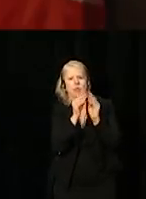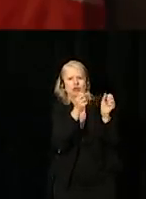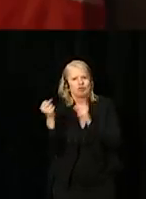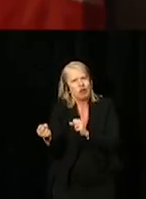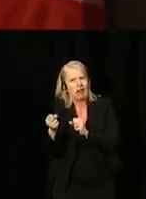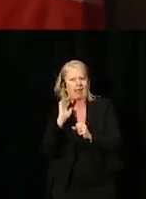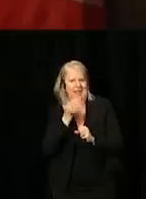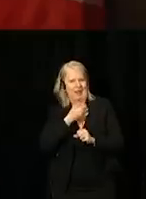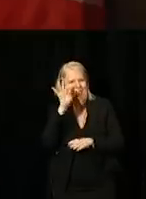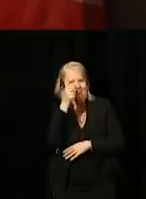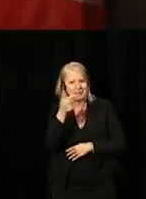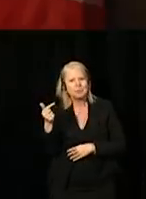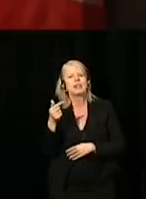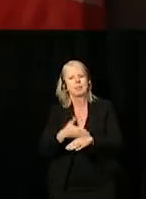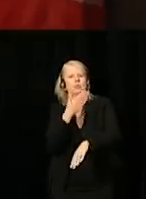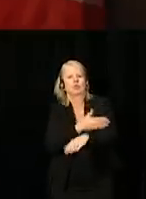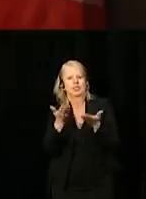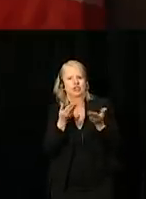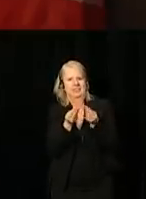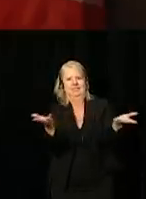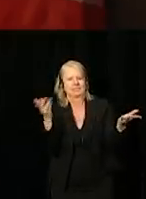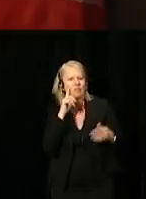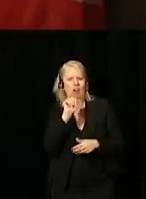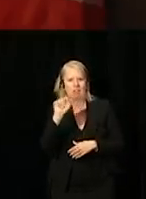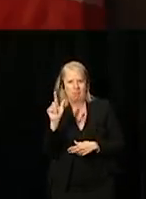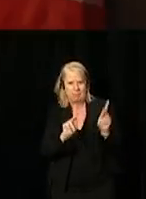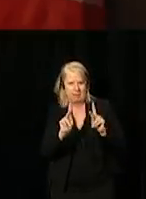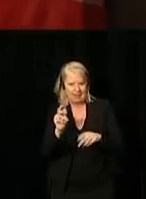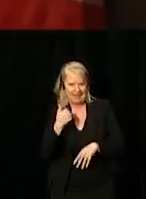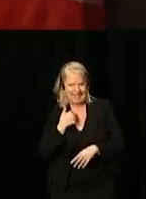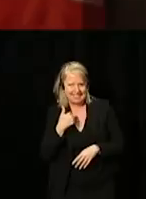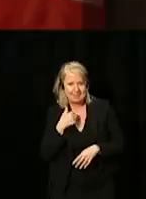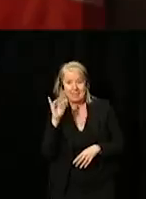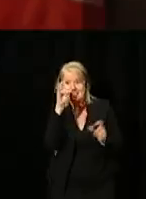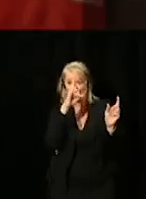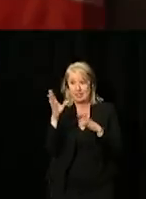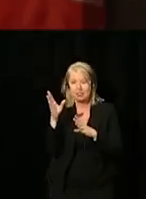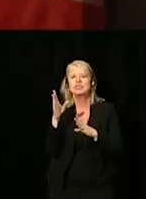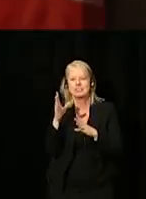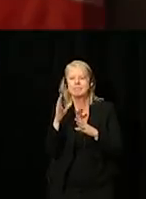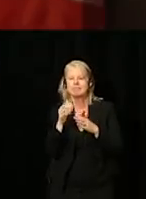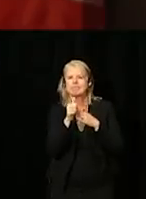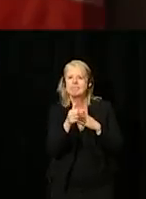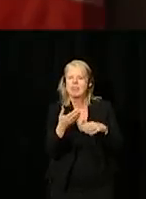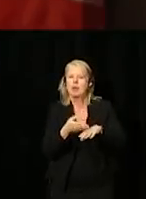and improve service delivery to everyone in Canada. This strategy builds upon our work to improve employment outcomes